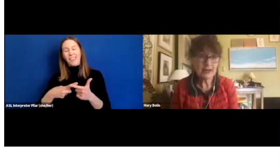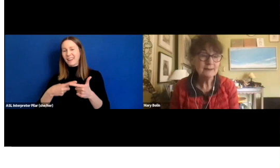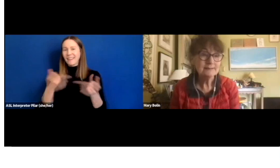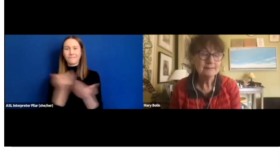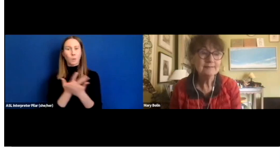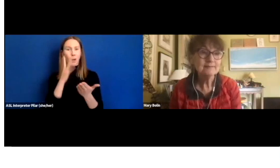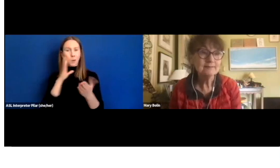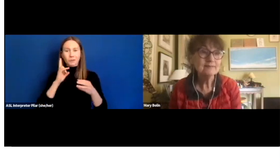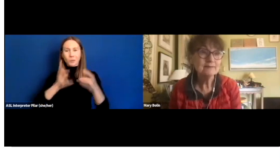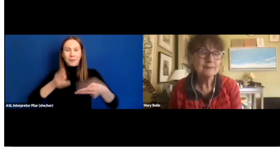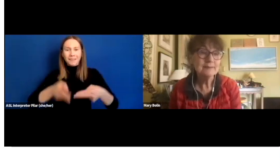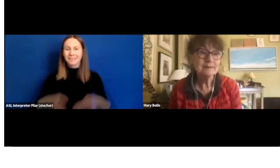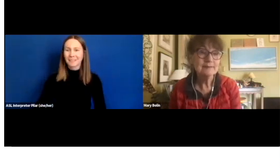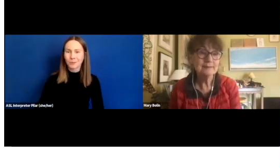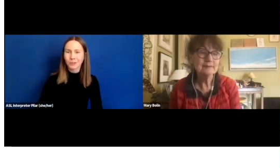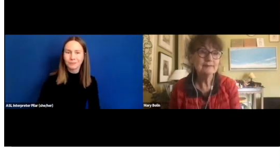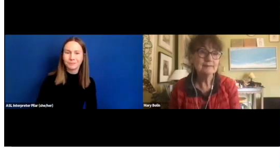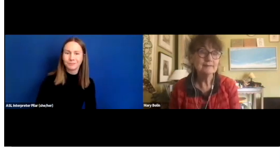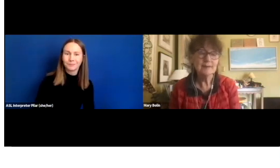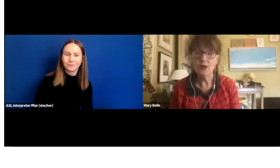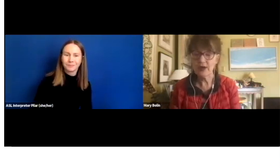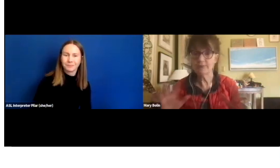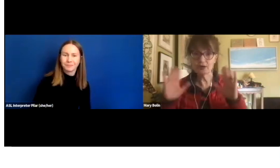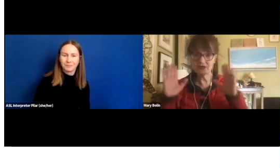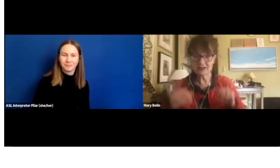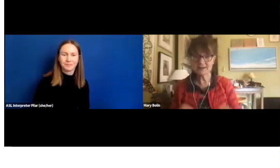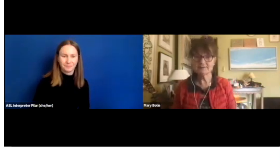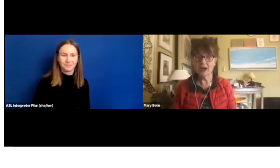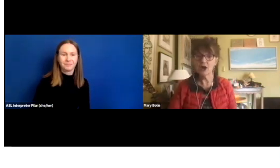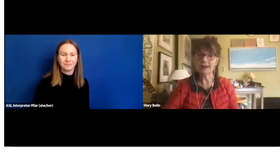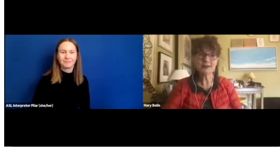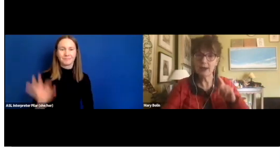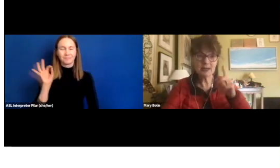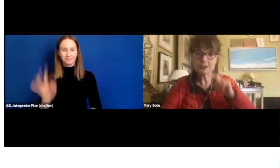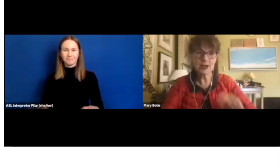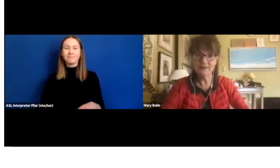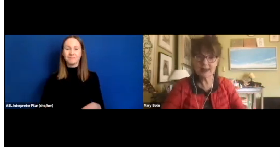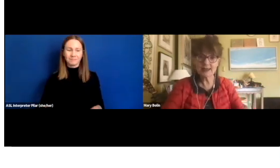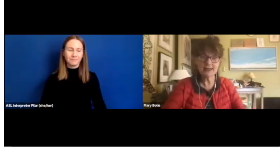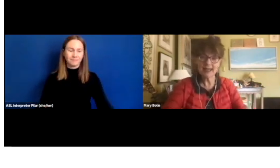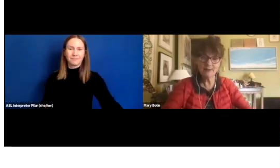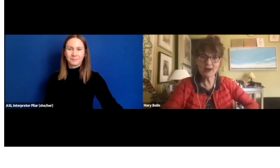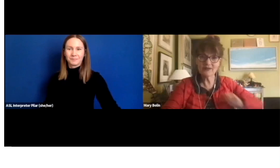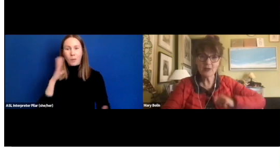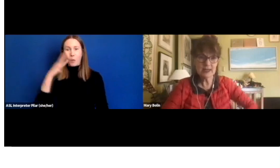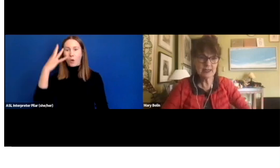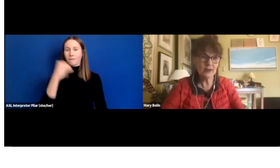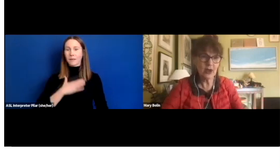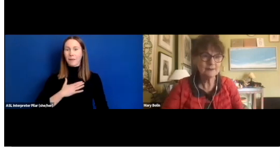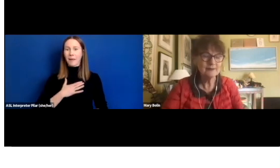Sounds good. Okay. Perfect. All right. So, I'm going to turn off my camera. Everybody, carry on.